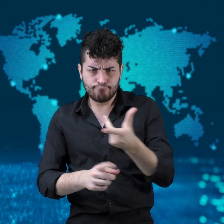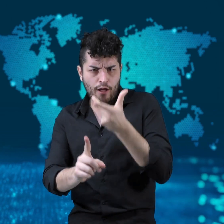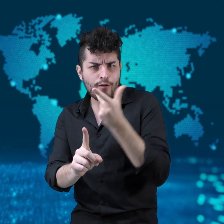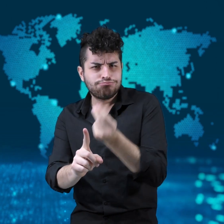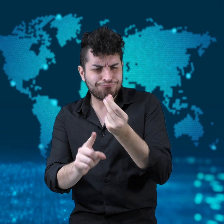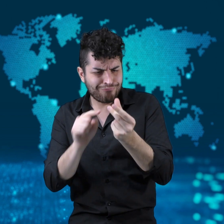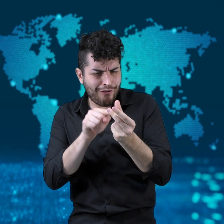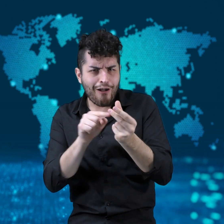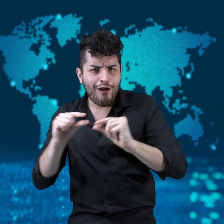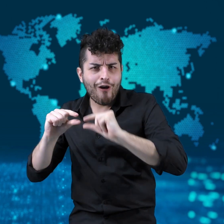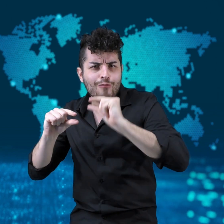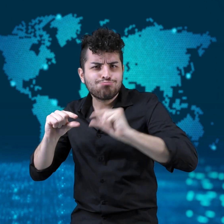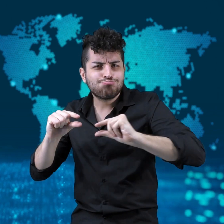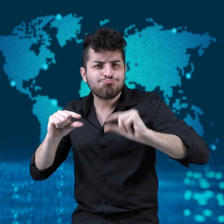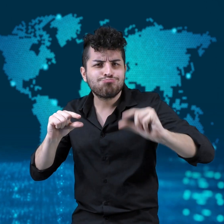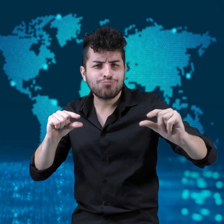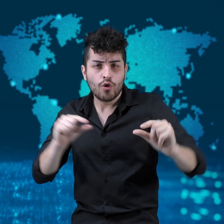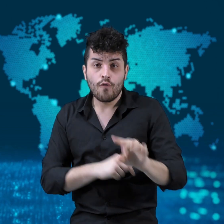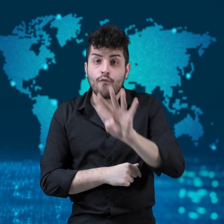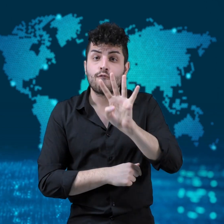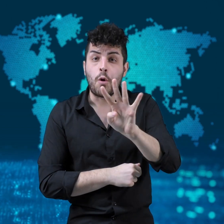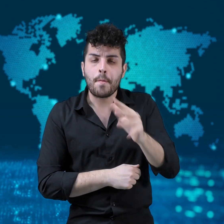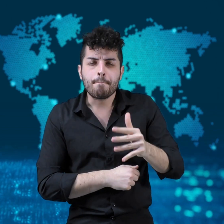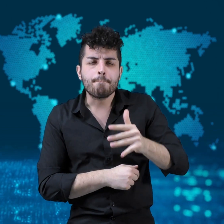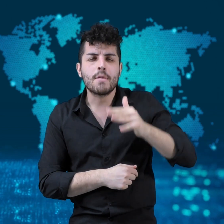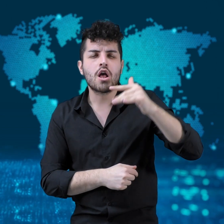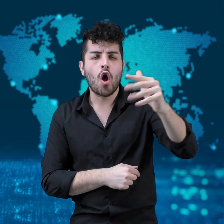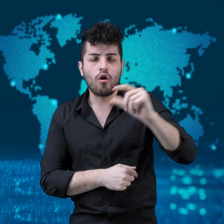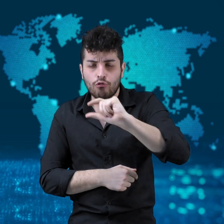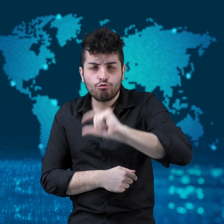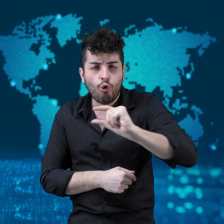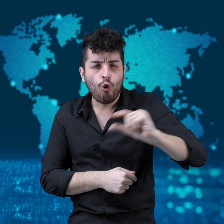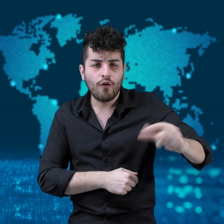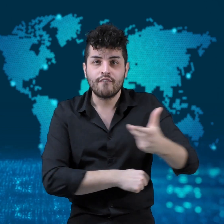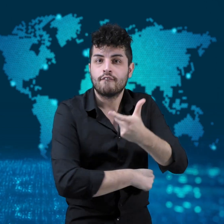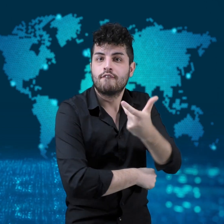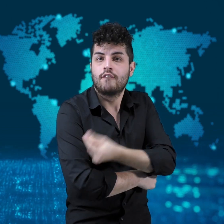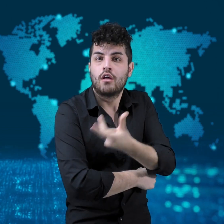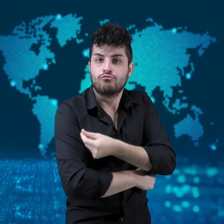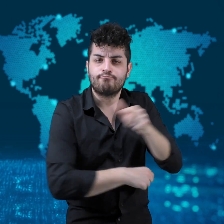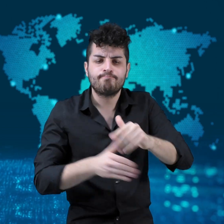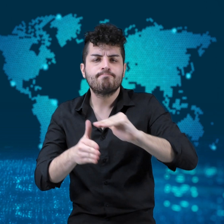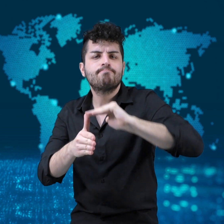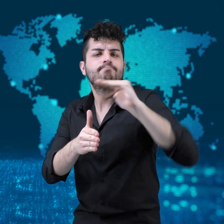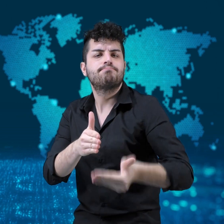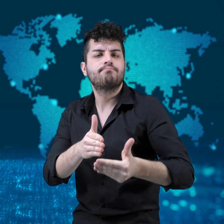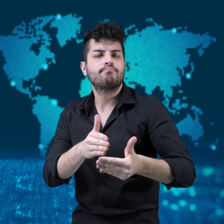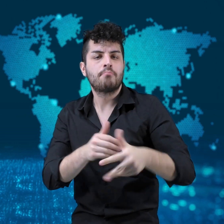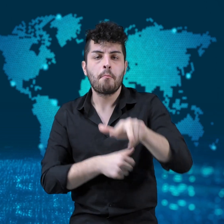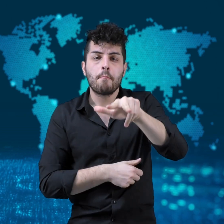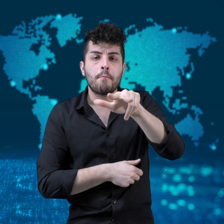Bahrain announced the shots would be free to all citizens.